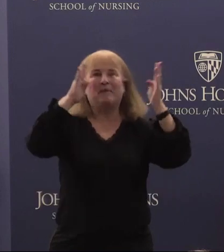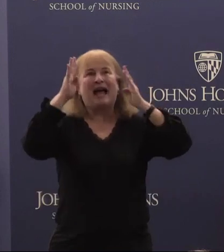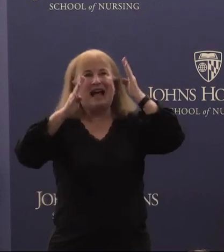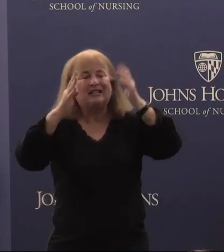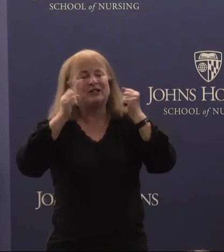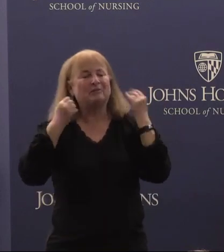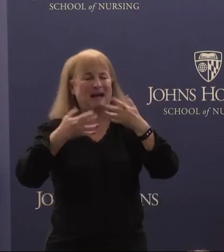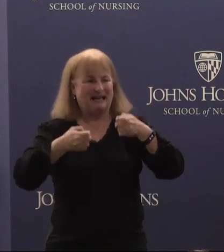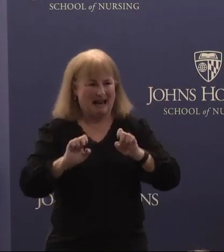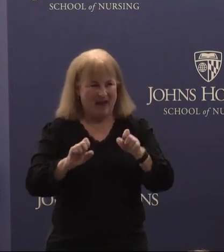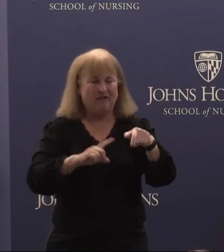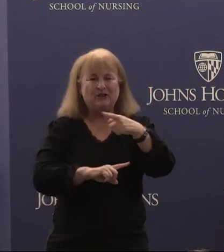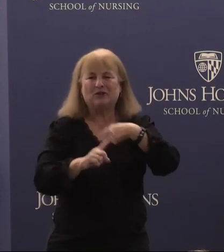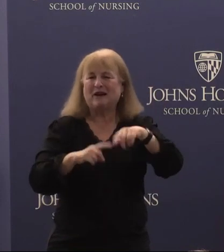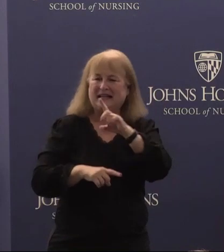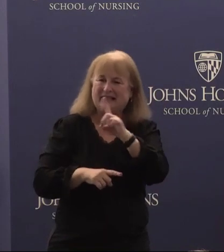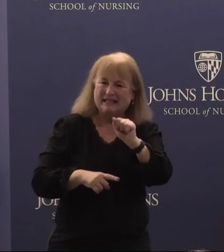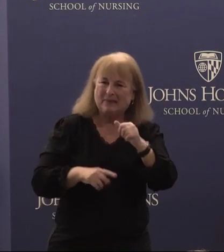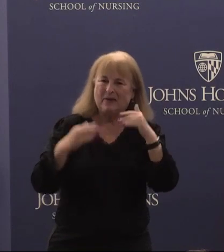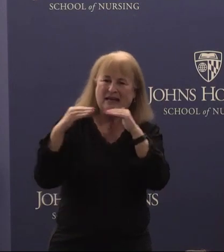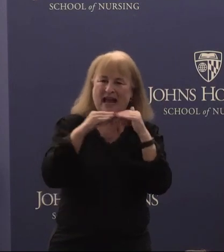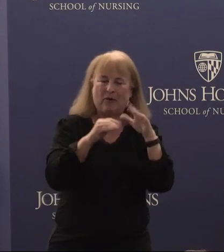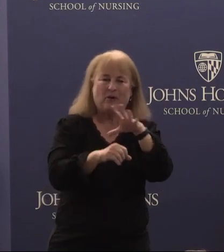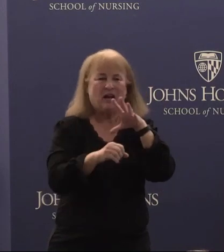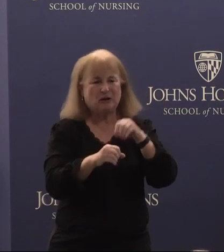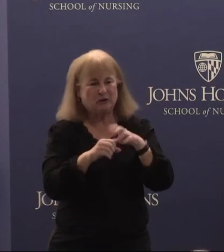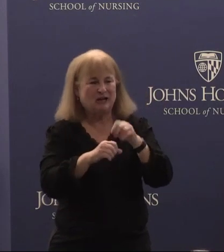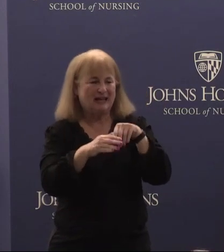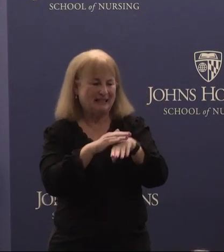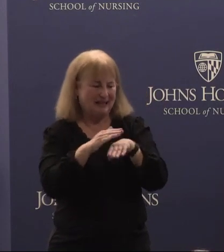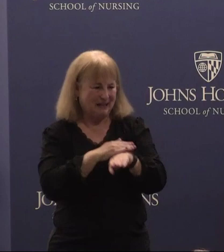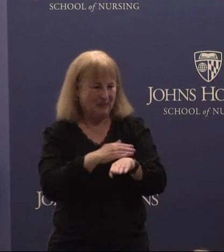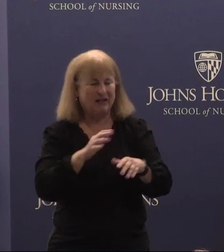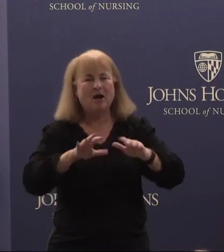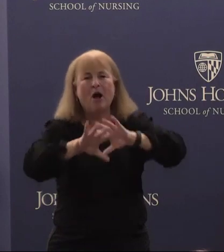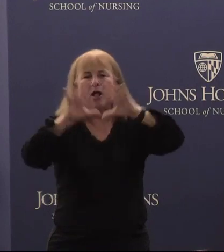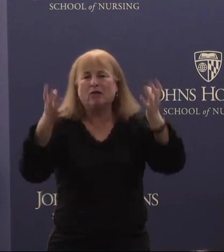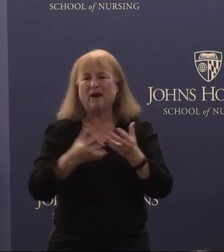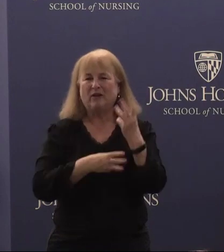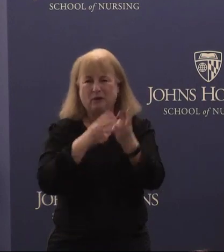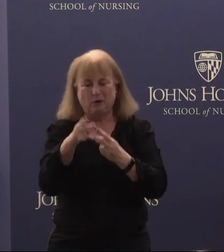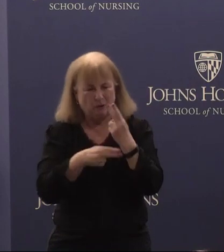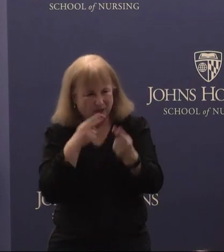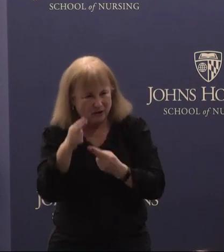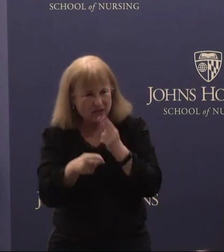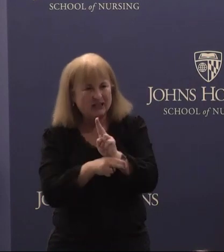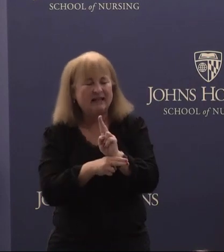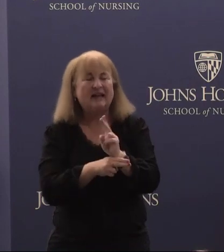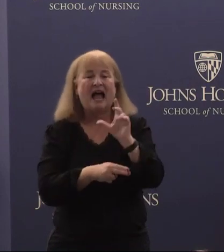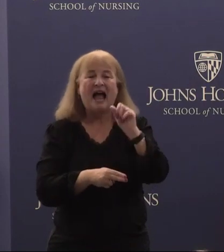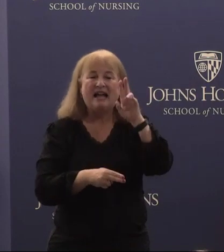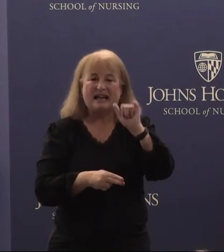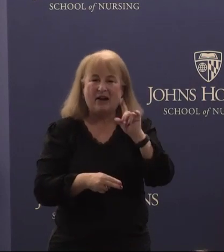efforts around disability Equity inclusion and accessibility across the university. Carri Delvin,